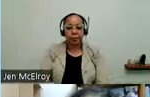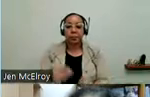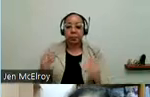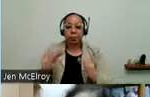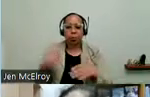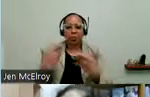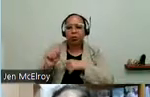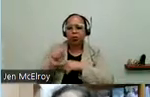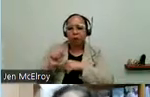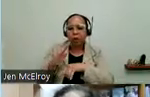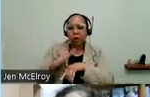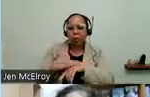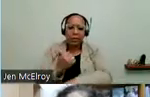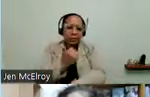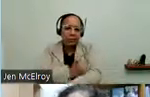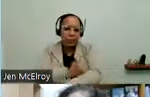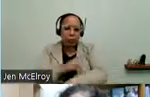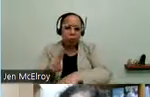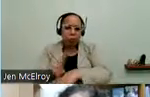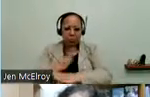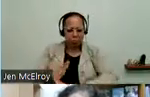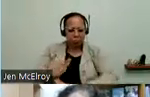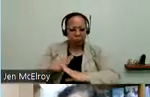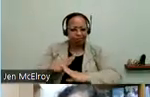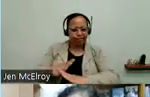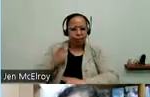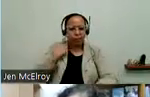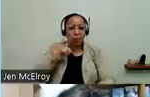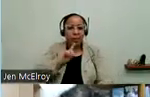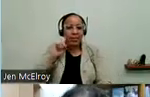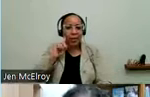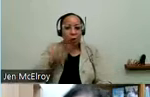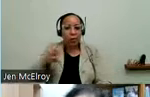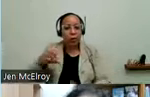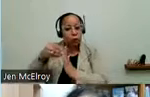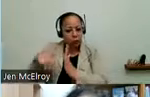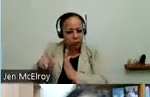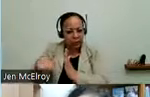substance abuse prevention for deaf and hard-of-hearing students. Another